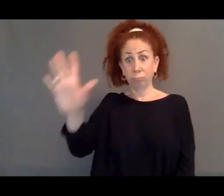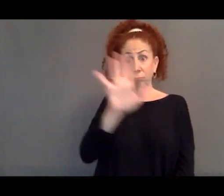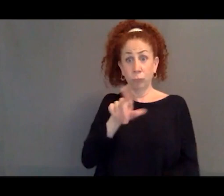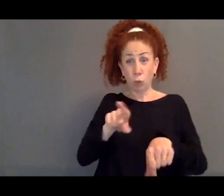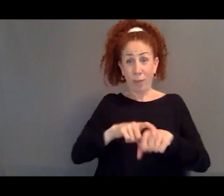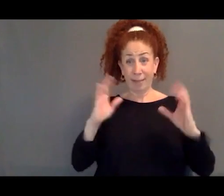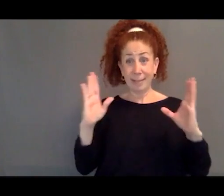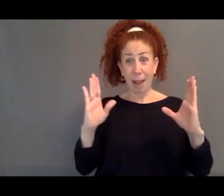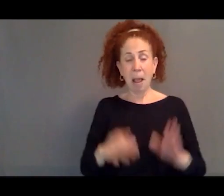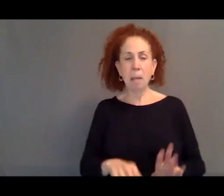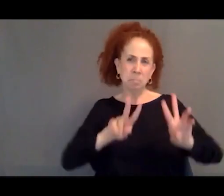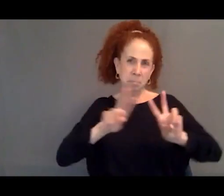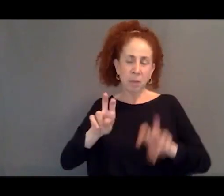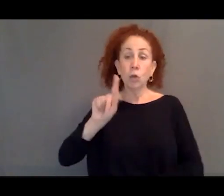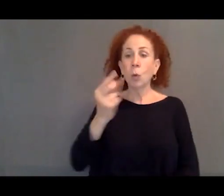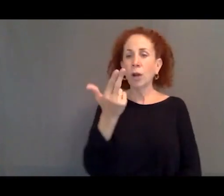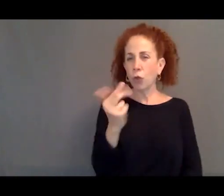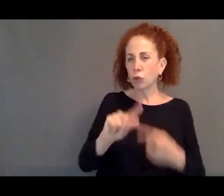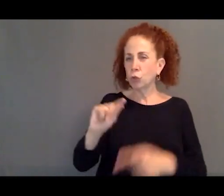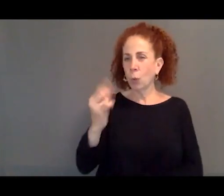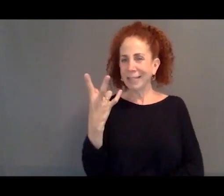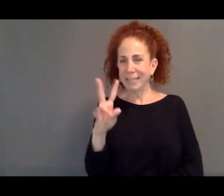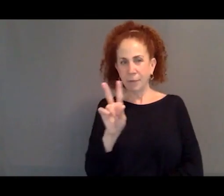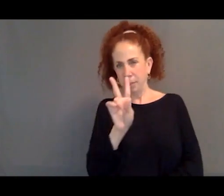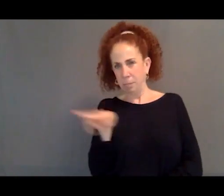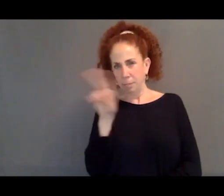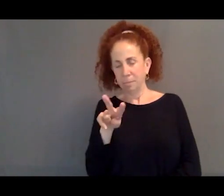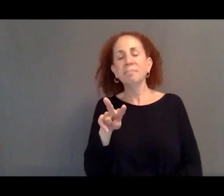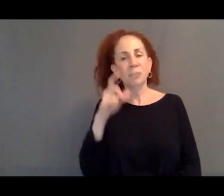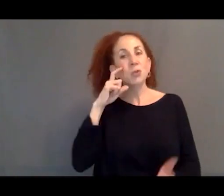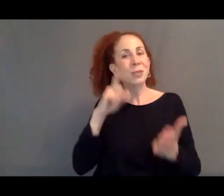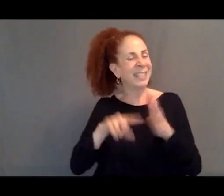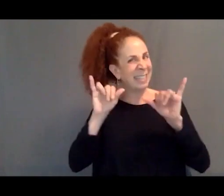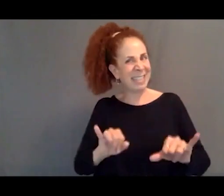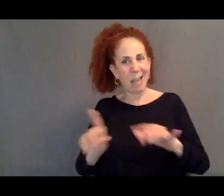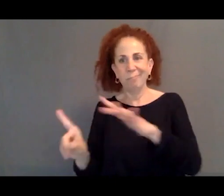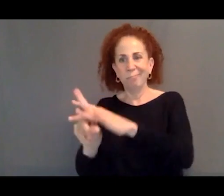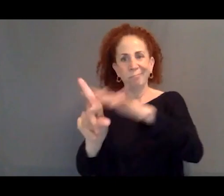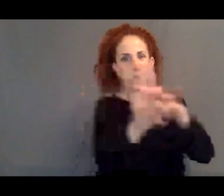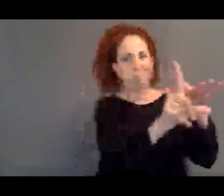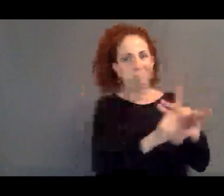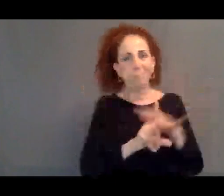sort of between 2013, 2017, you see the rise of a number of--